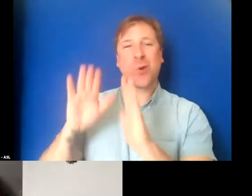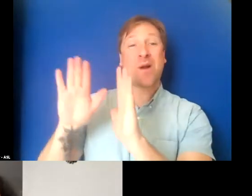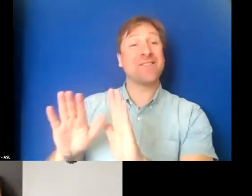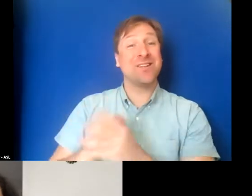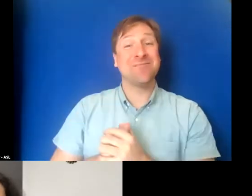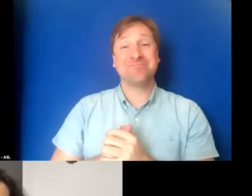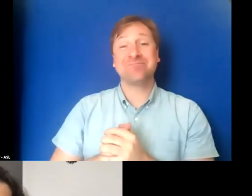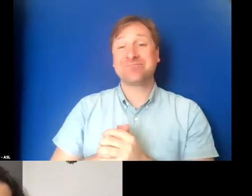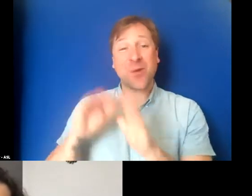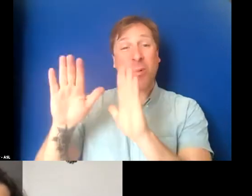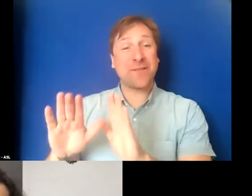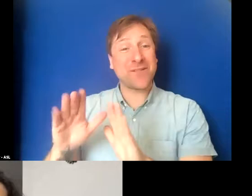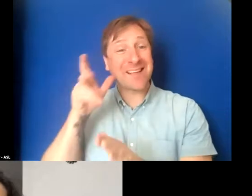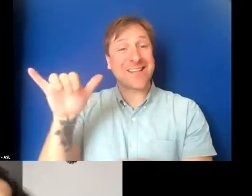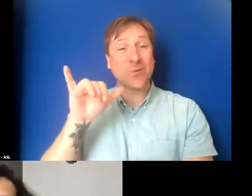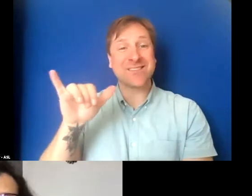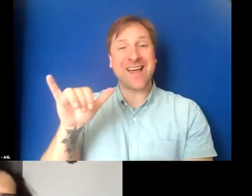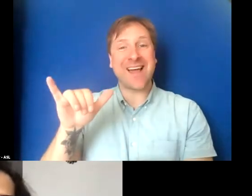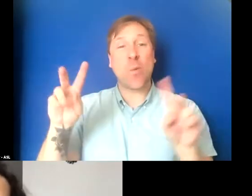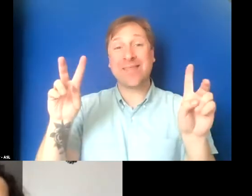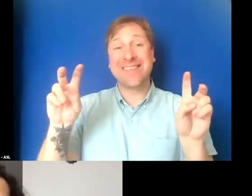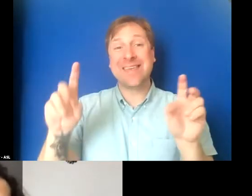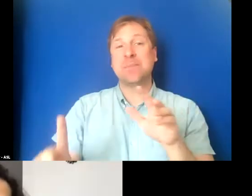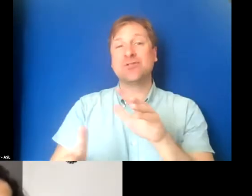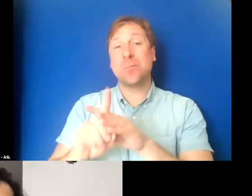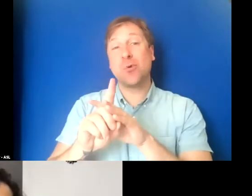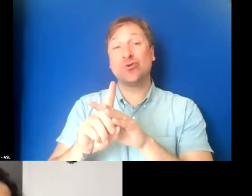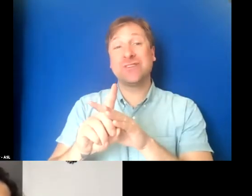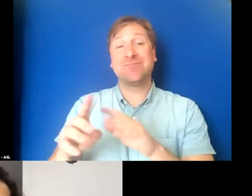It really sounds like a theme is emerging from talking with all three of you about